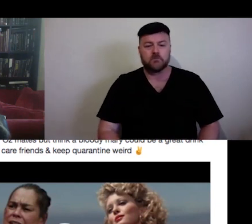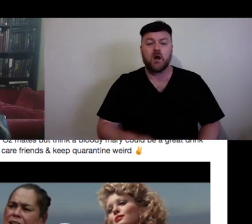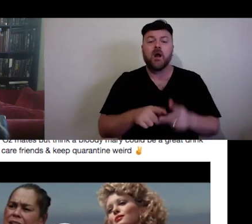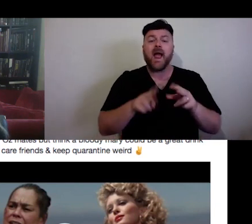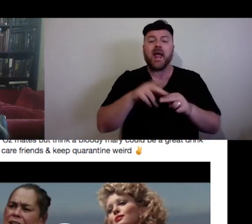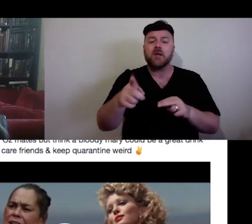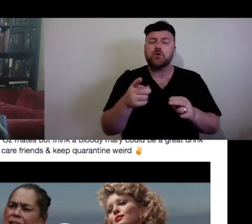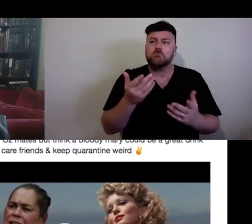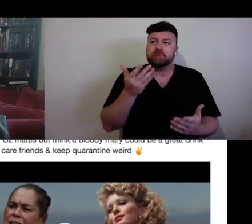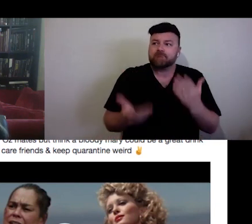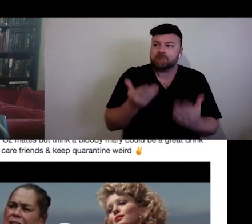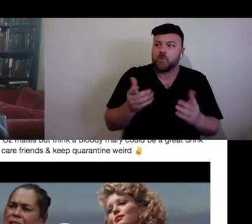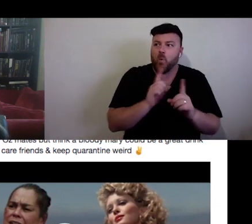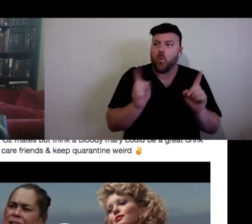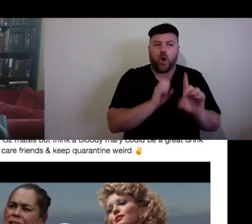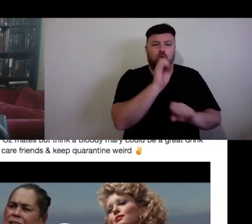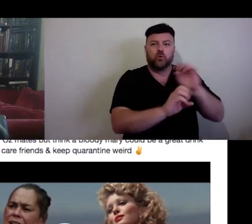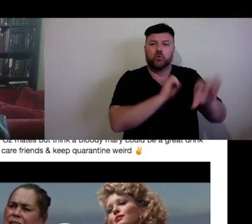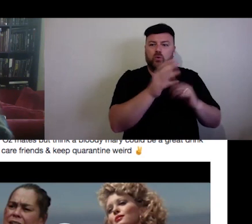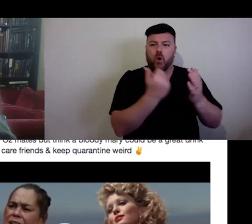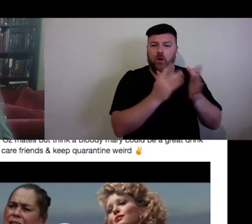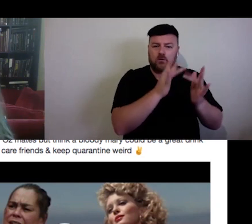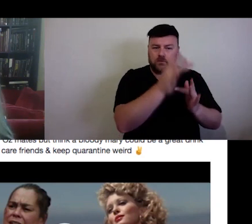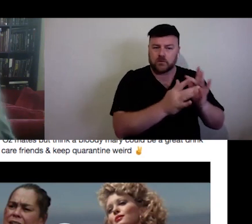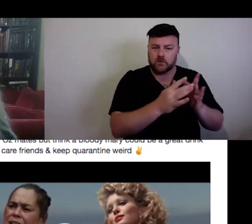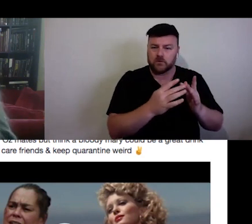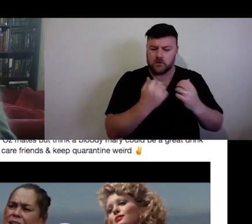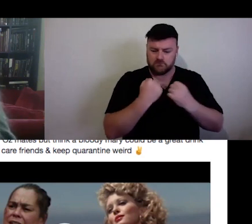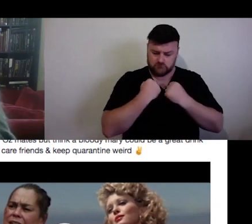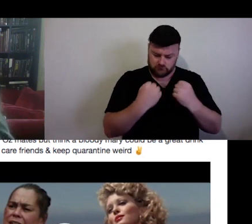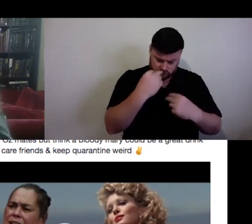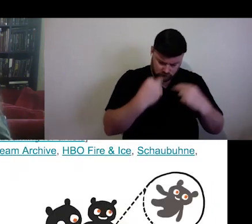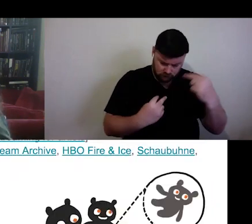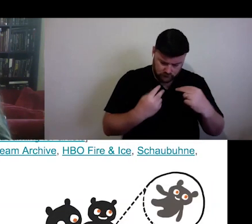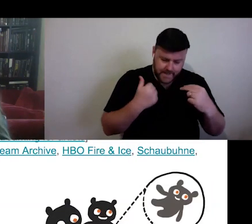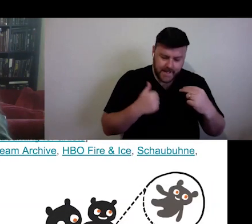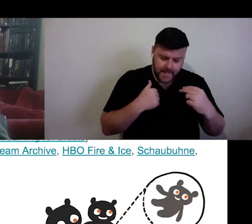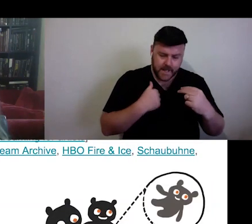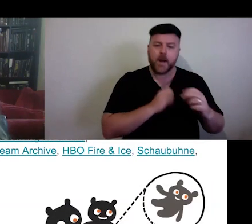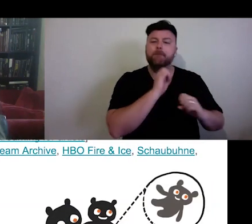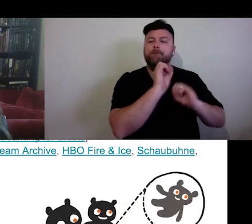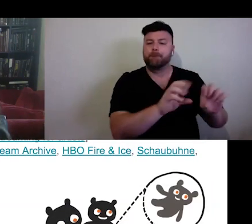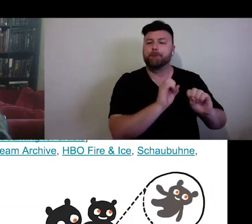into your own needs. OK. I have a few links here.